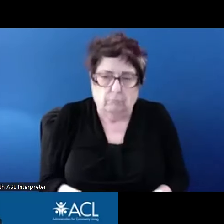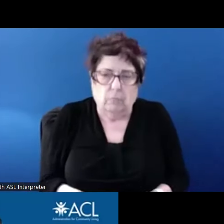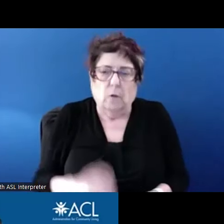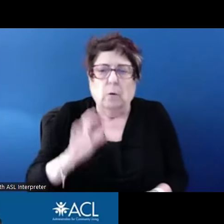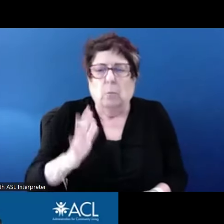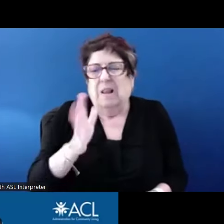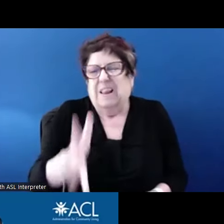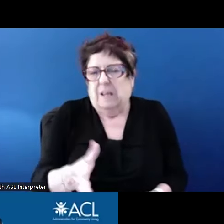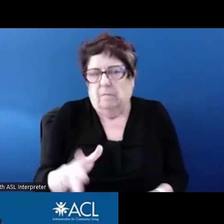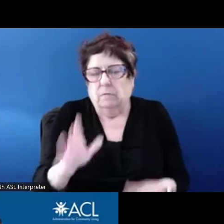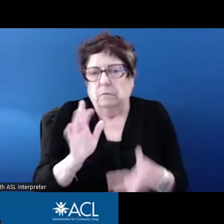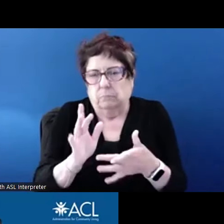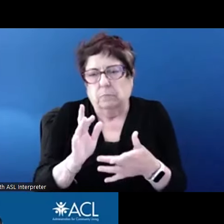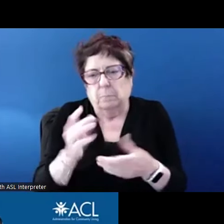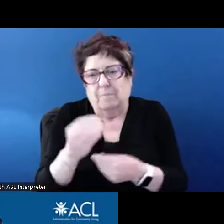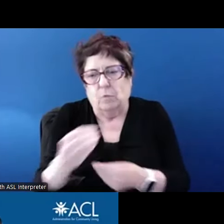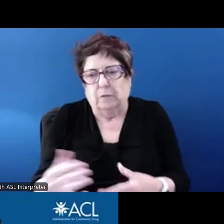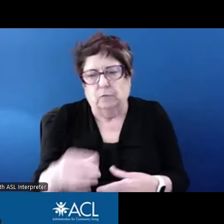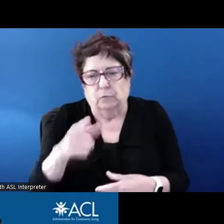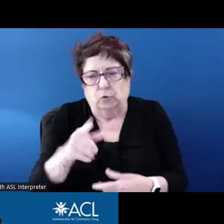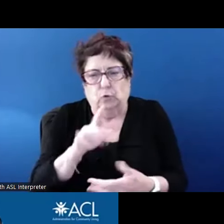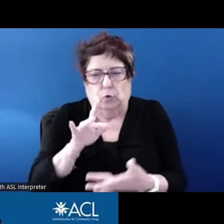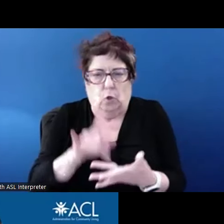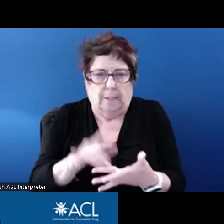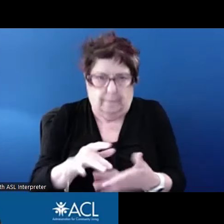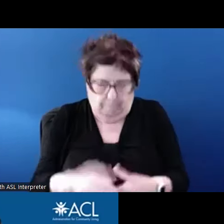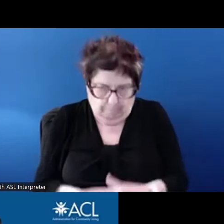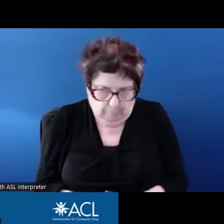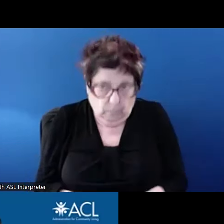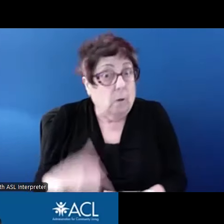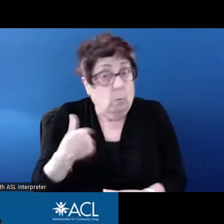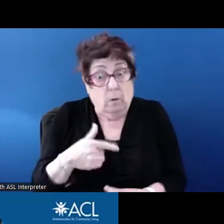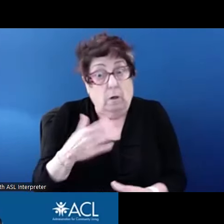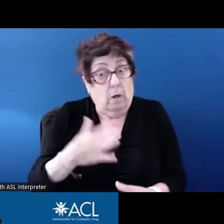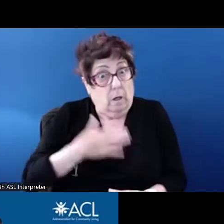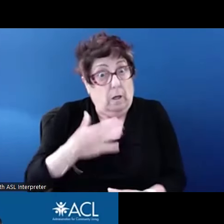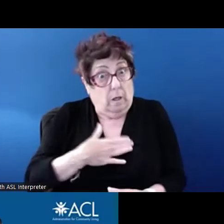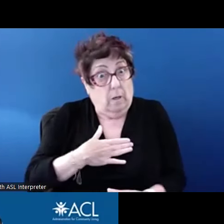is something we are happy to help make those connections. Again, don't hesitate to reach